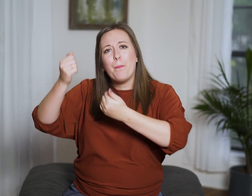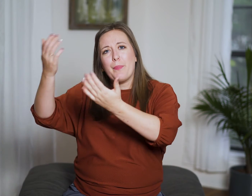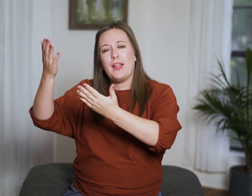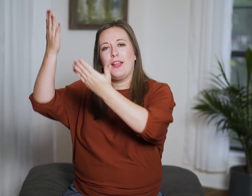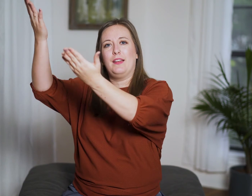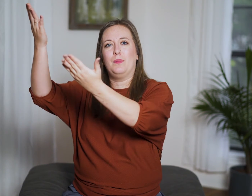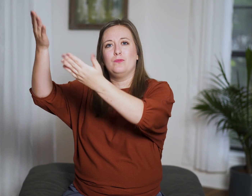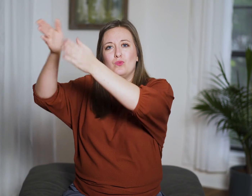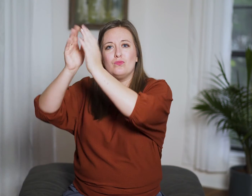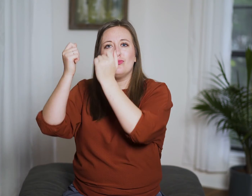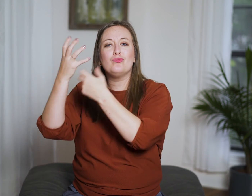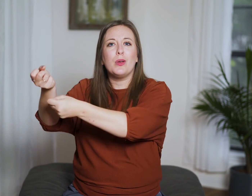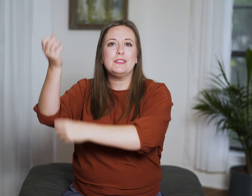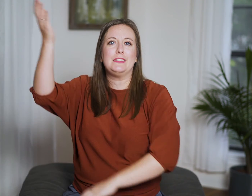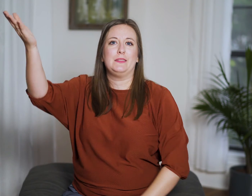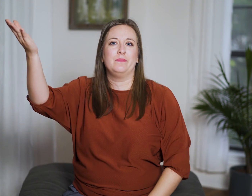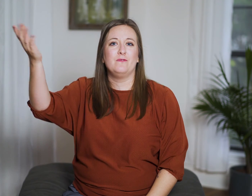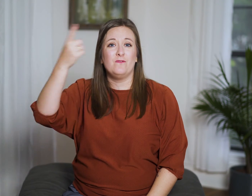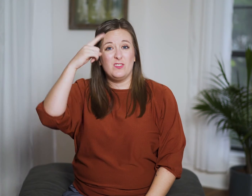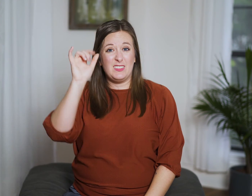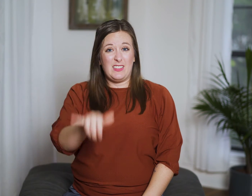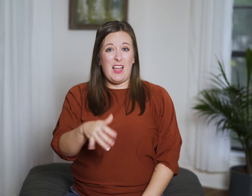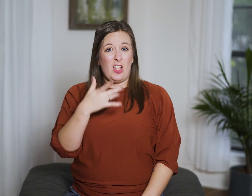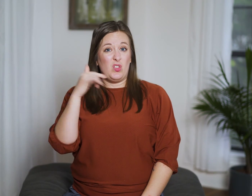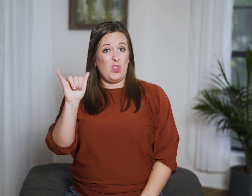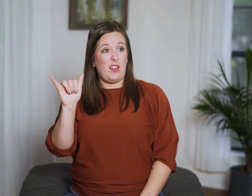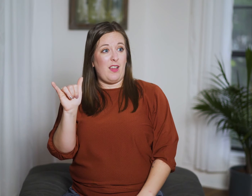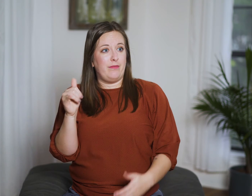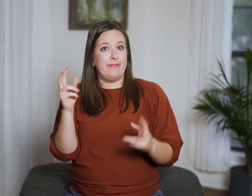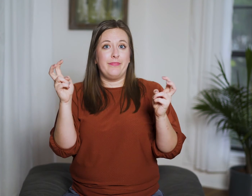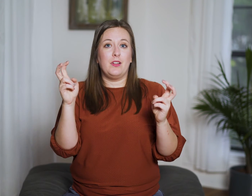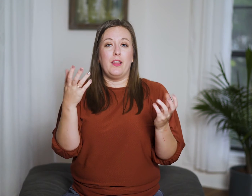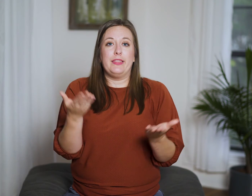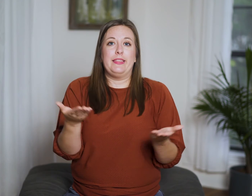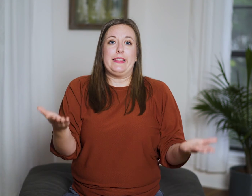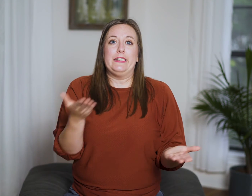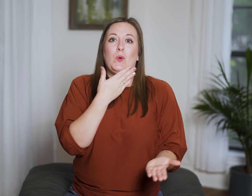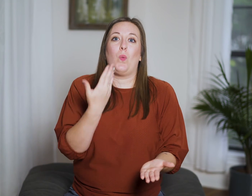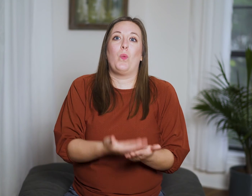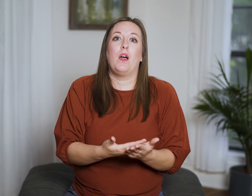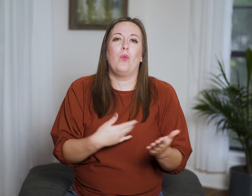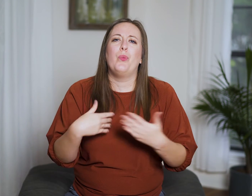obey Him, and trust Him with the outcome. And that is what it looks like for things to “go well”,